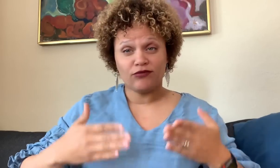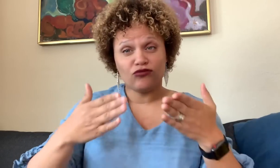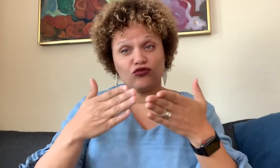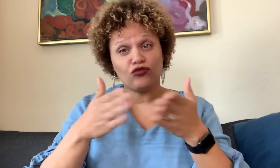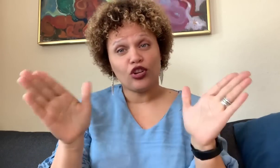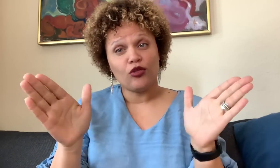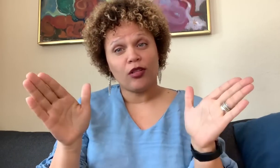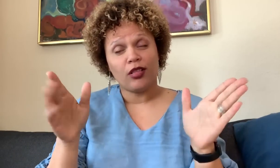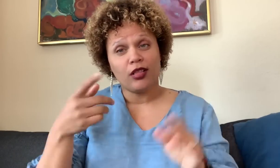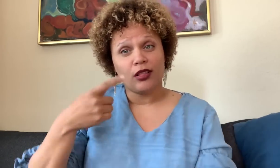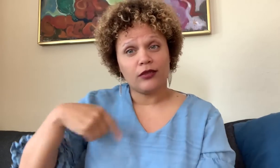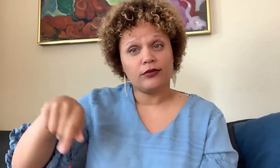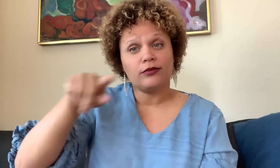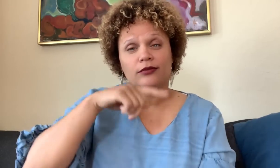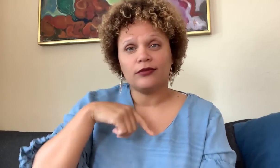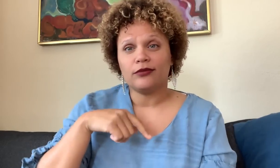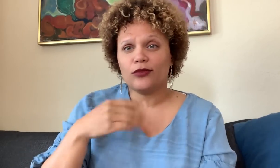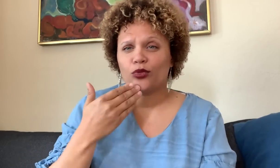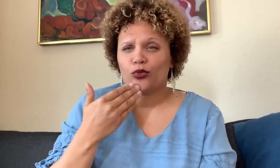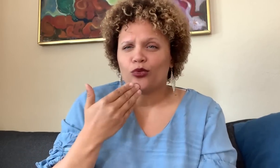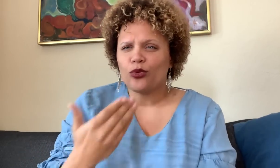Humans generally and most often have good intentions.